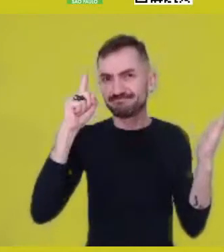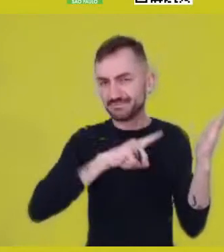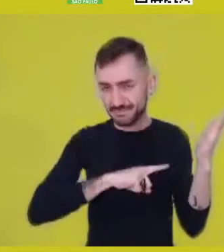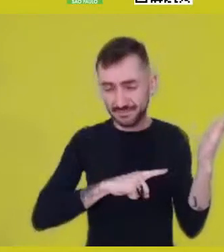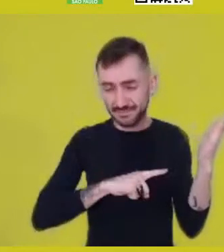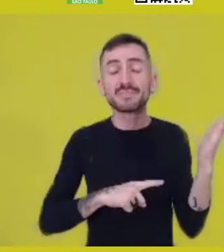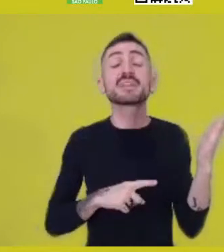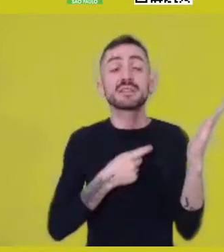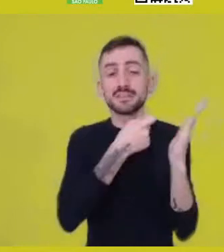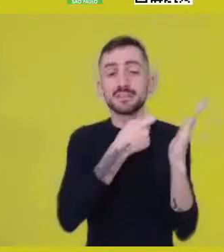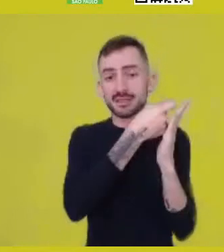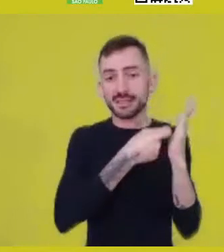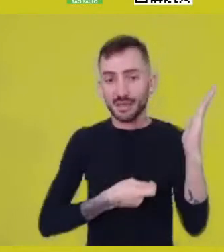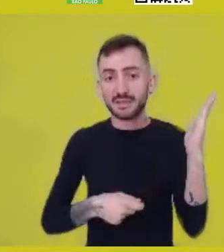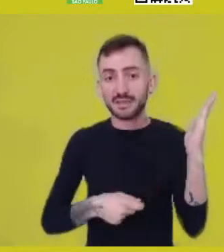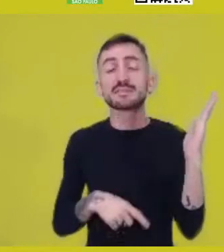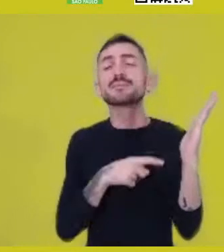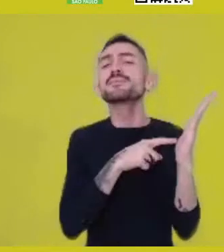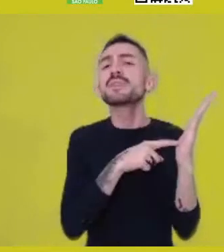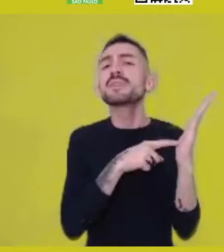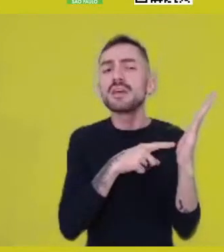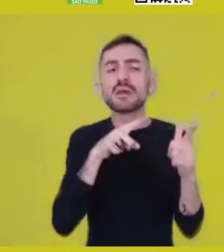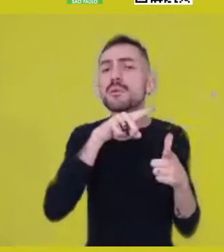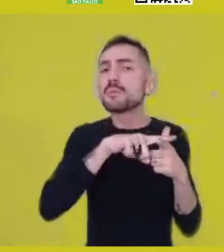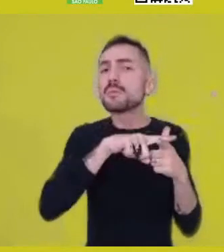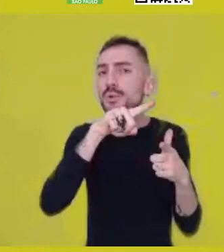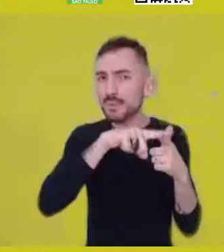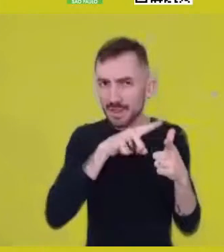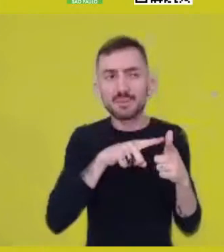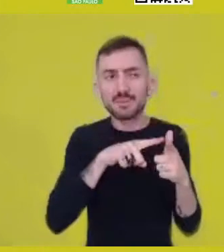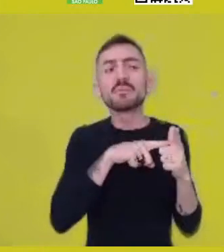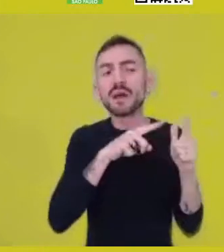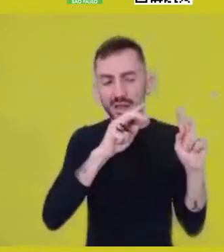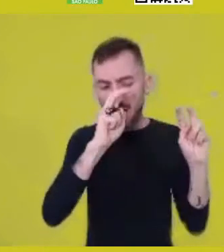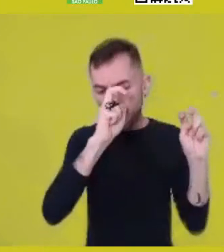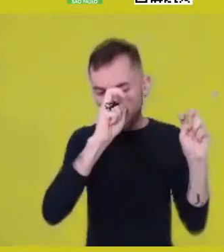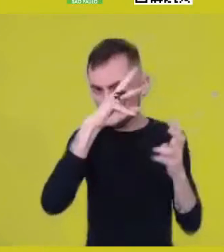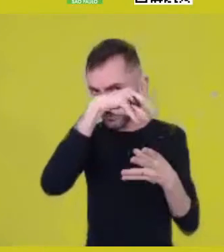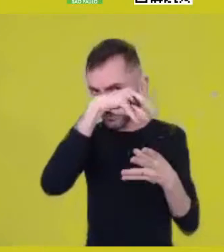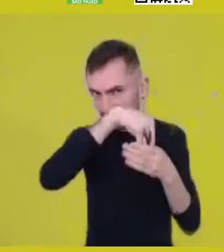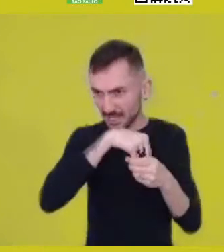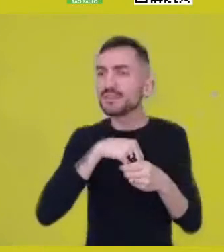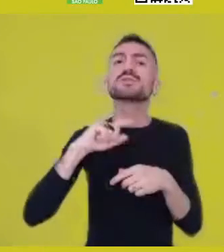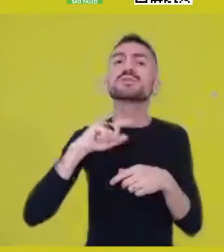and these questions are still discussed today and I think will be in the future